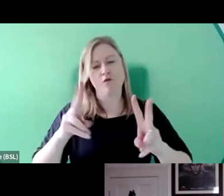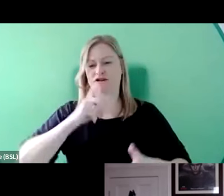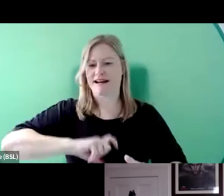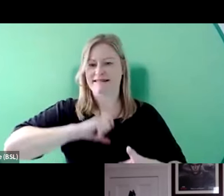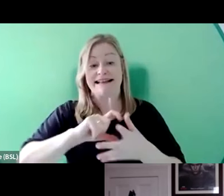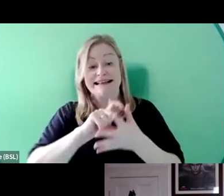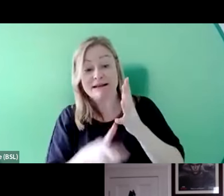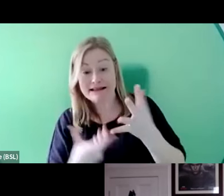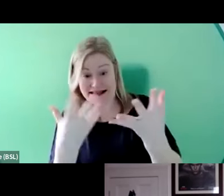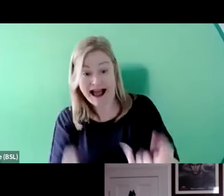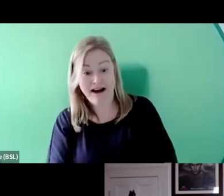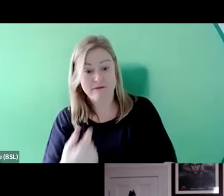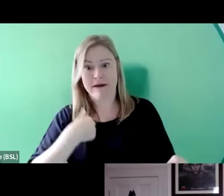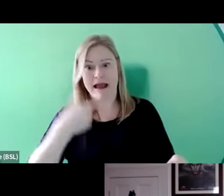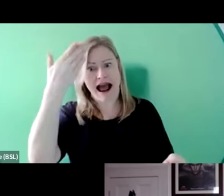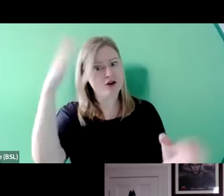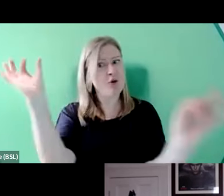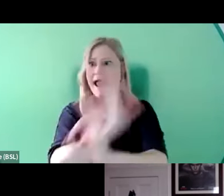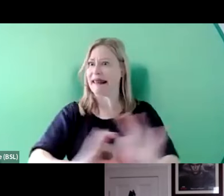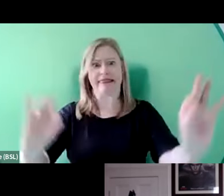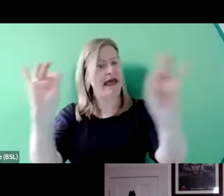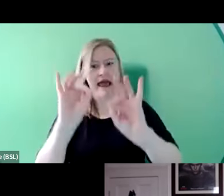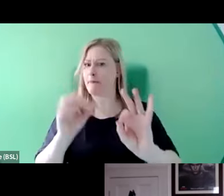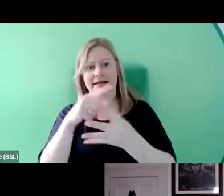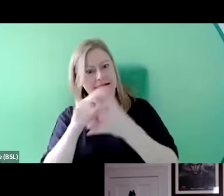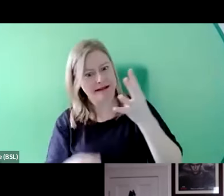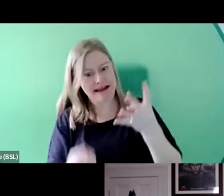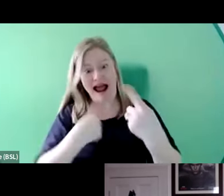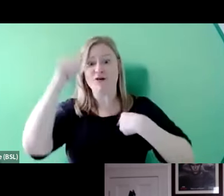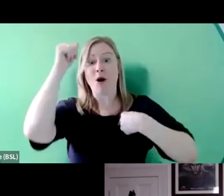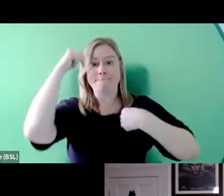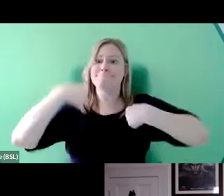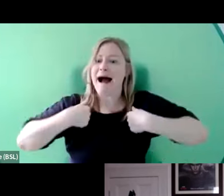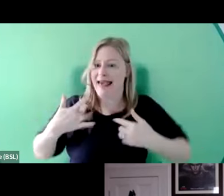that I don't know anything about. I can only talk about my lived experience as a physically